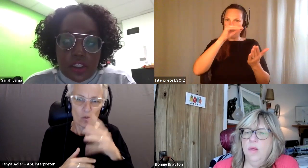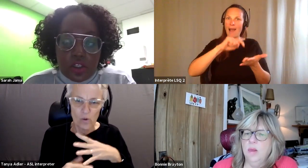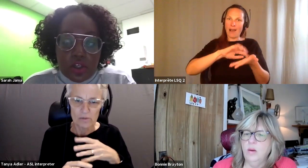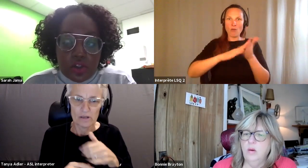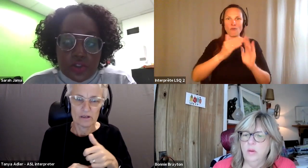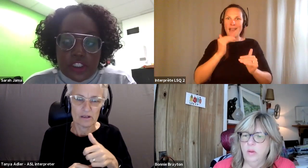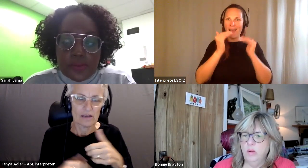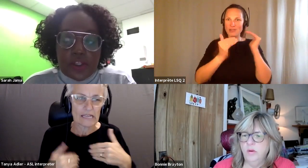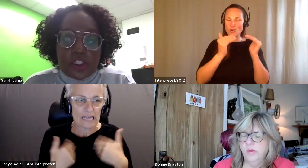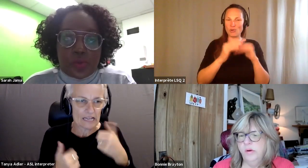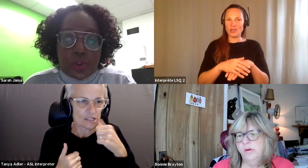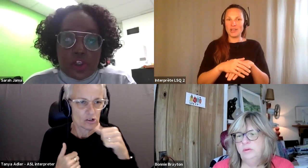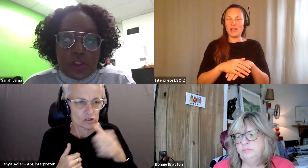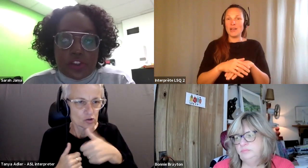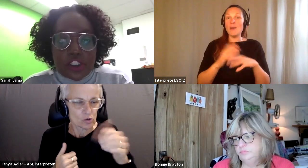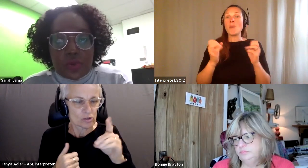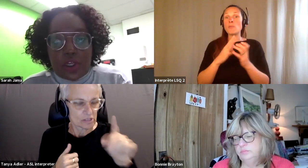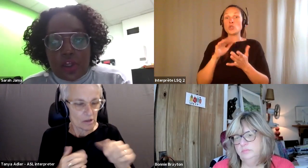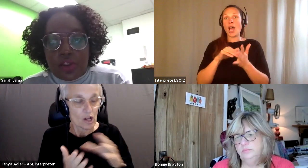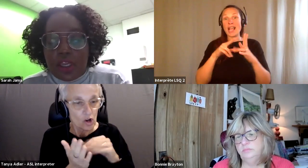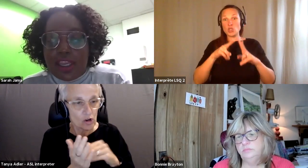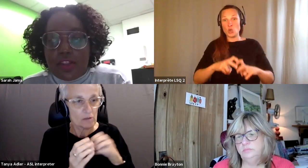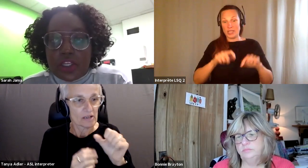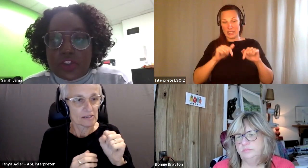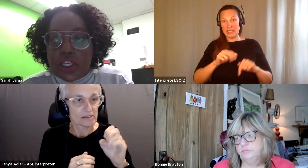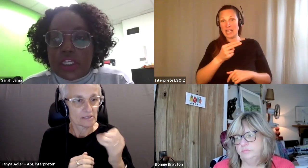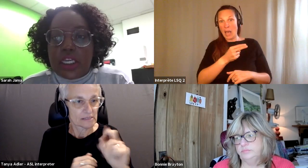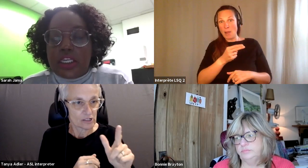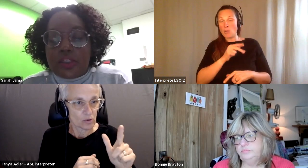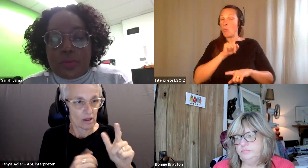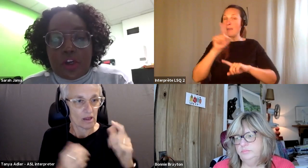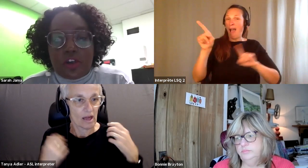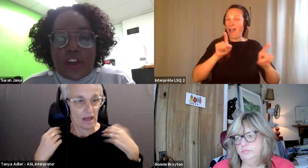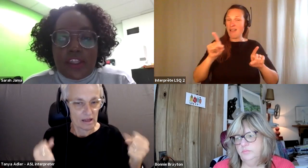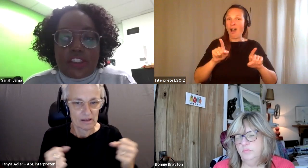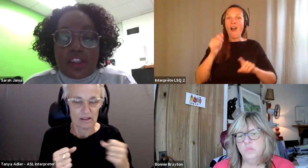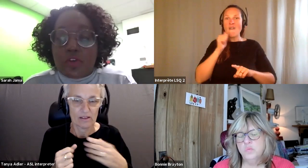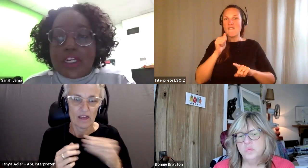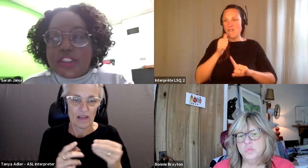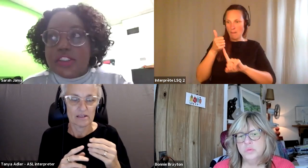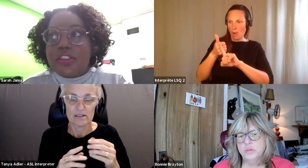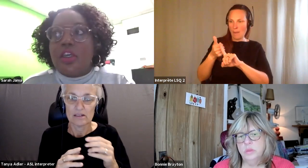Sarah Jama: and young girls with disabilities will learn about sexual health and things like intimate partner, violence and the risks.